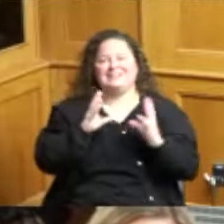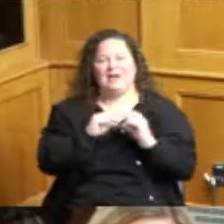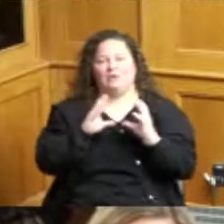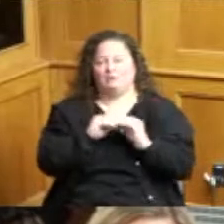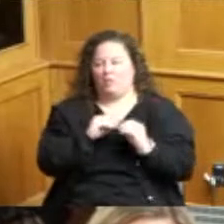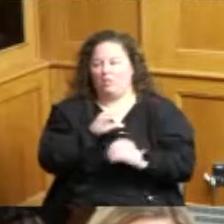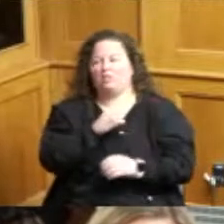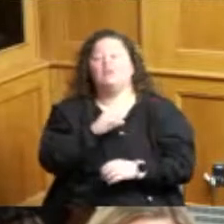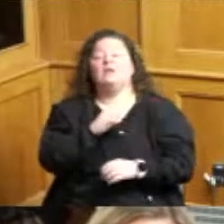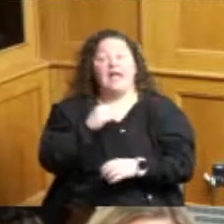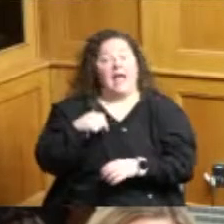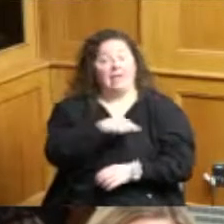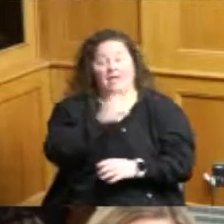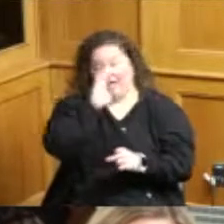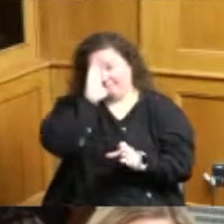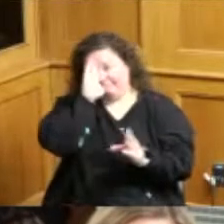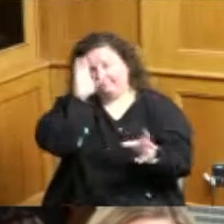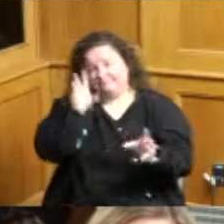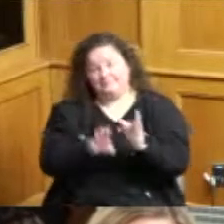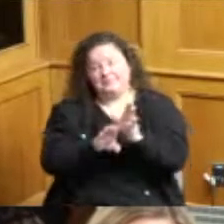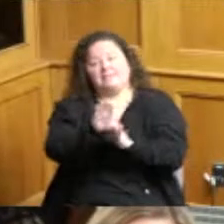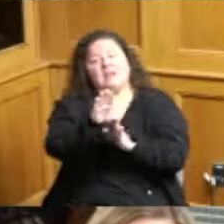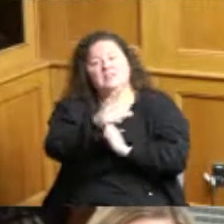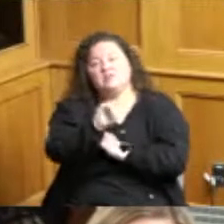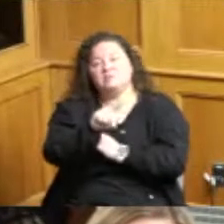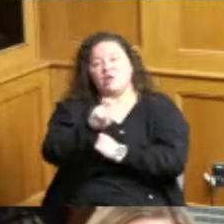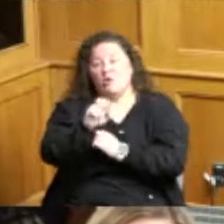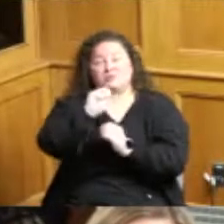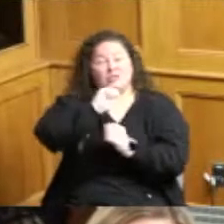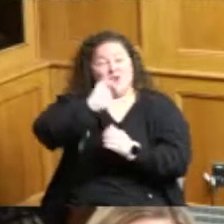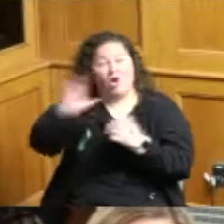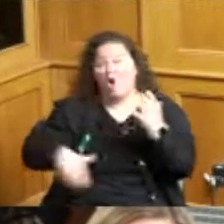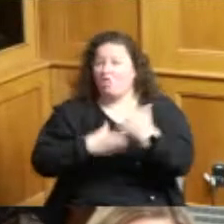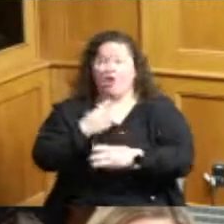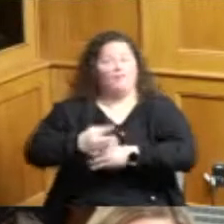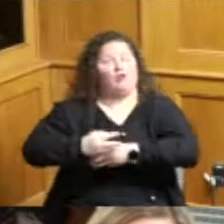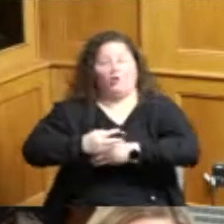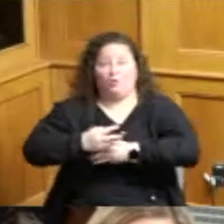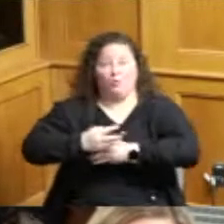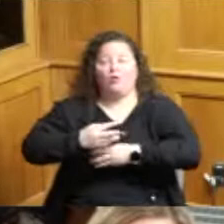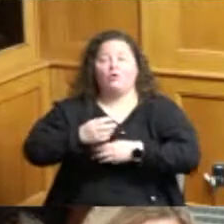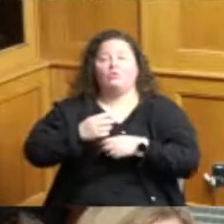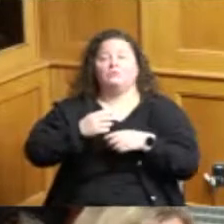or they develop codes for internationally for all building codes to be based upon the